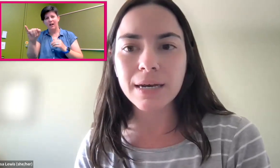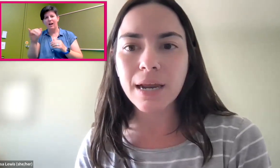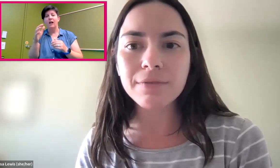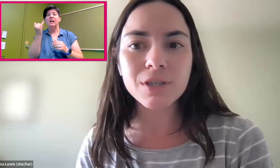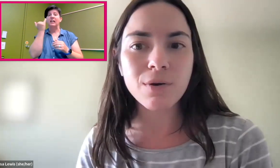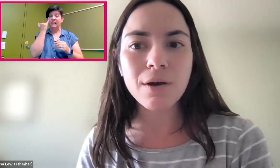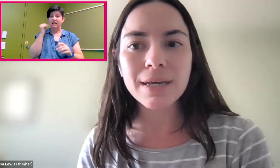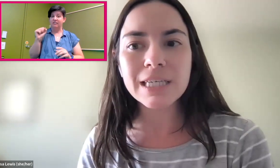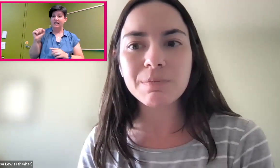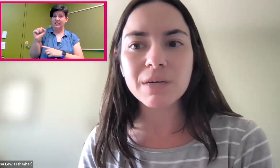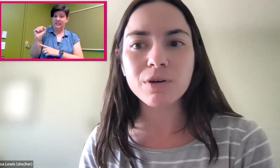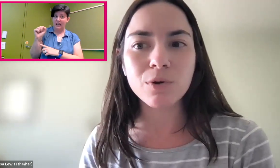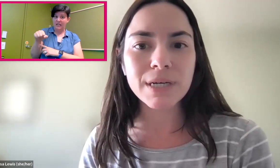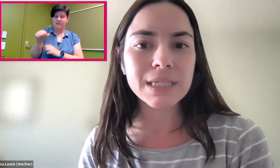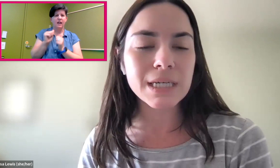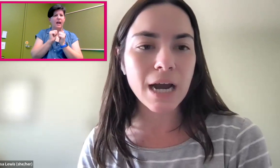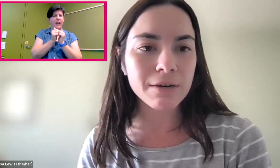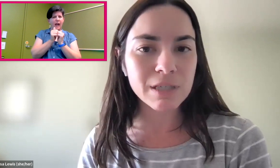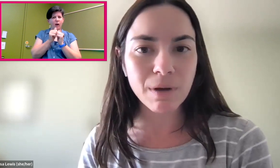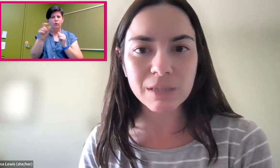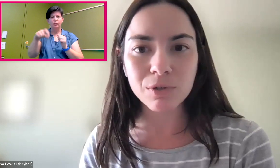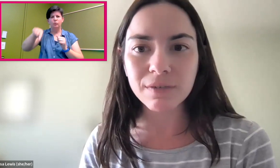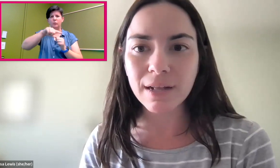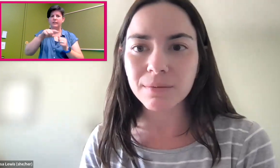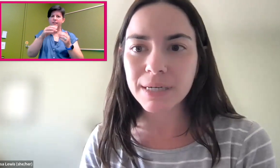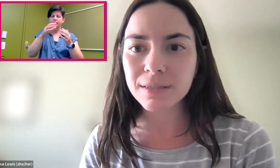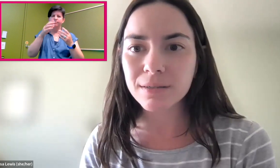And if so, how can these be promoted to guide responsible development?